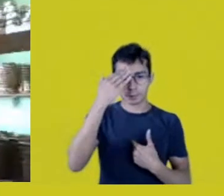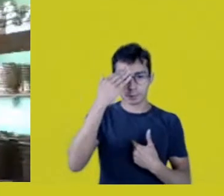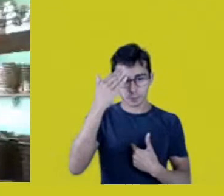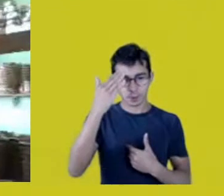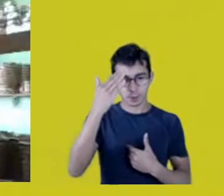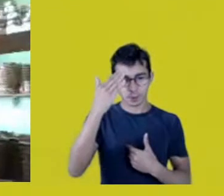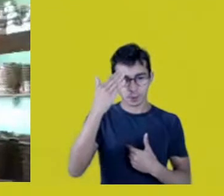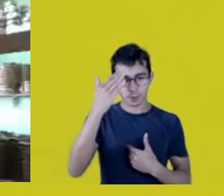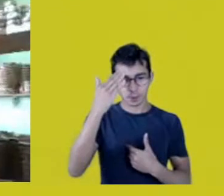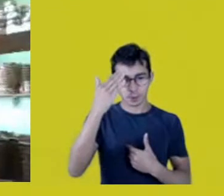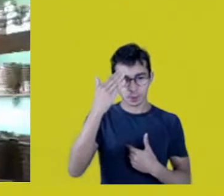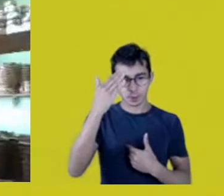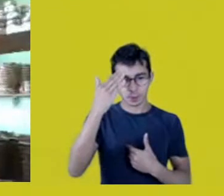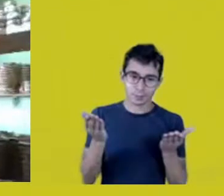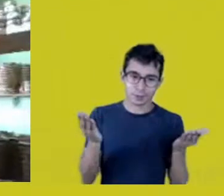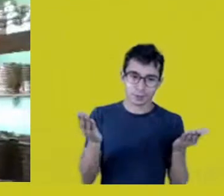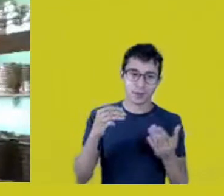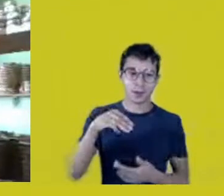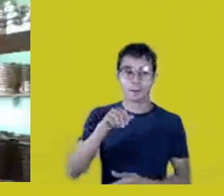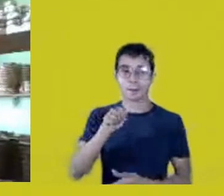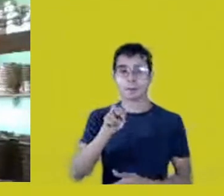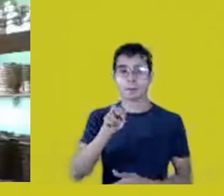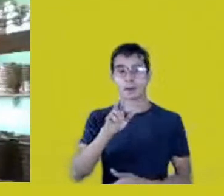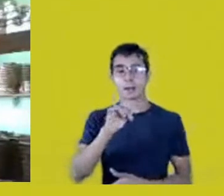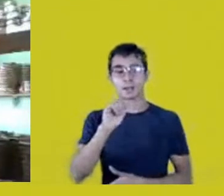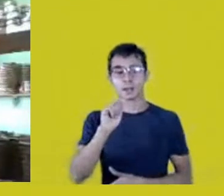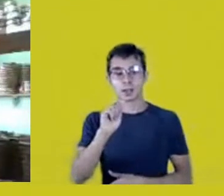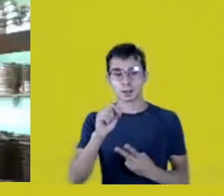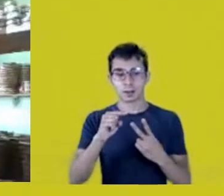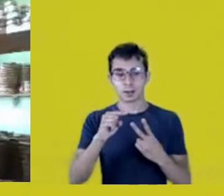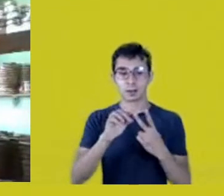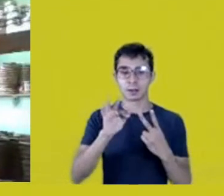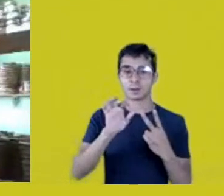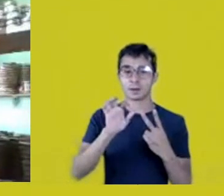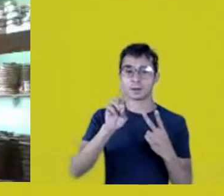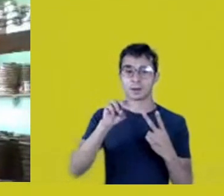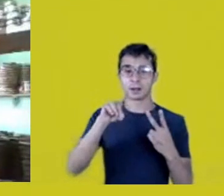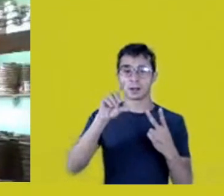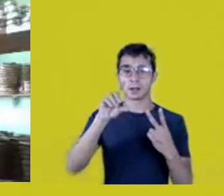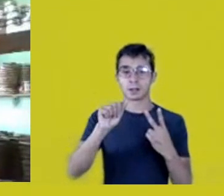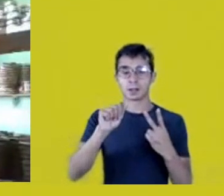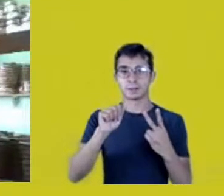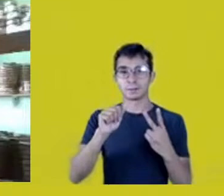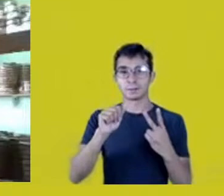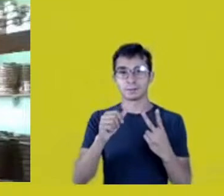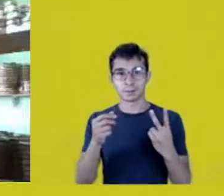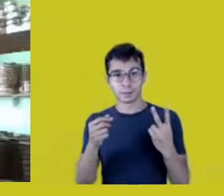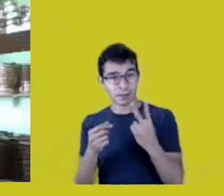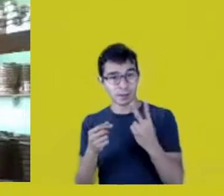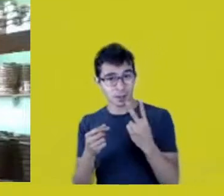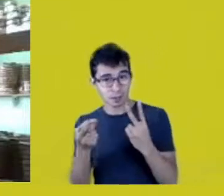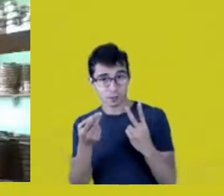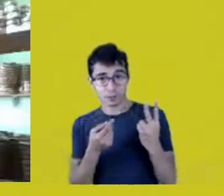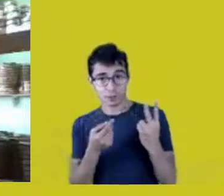It’s as if I was before two elders who have been for a long time